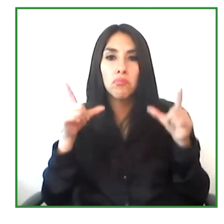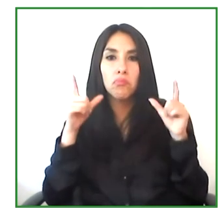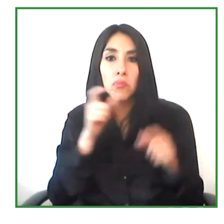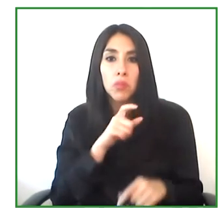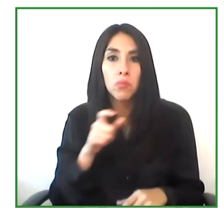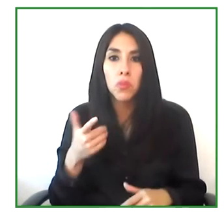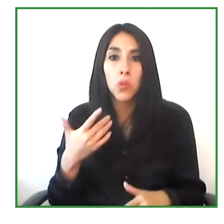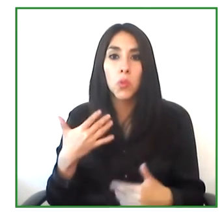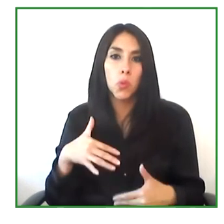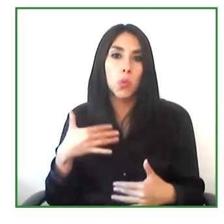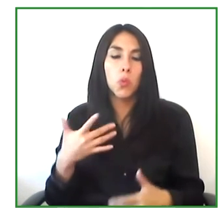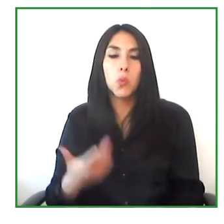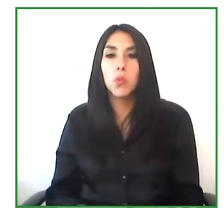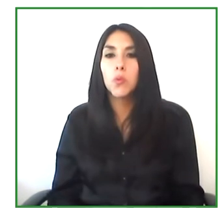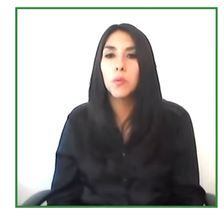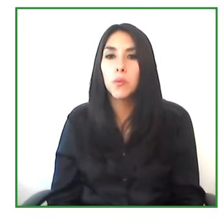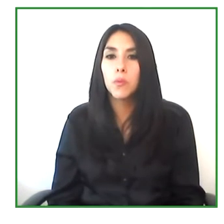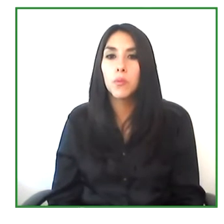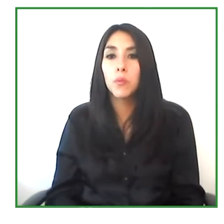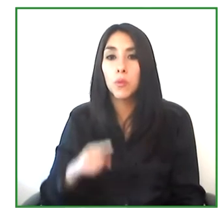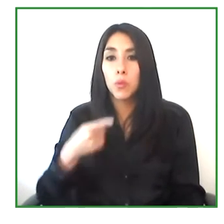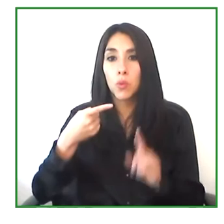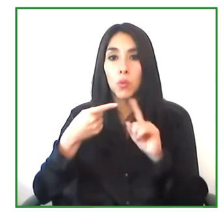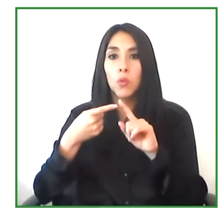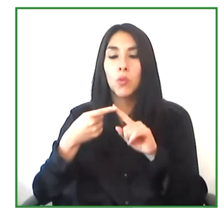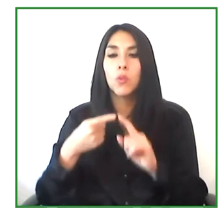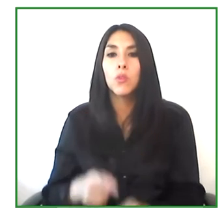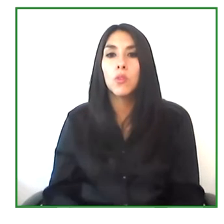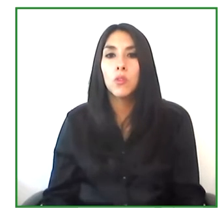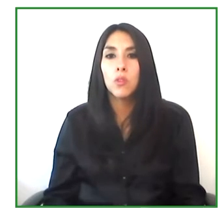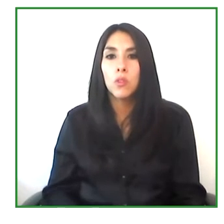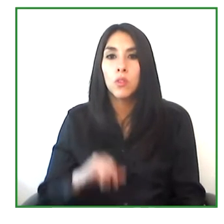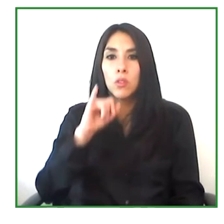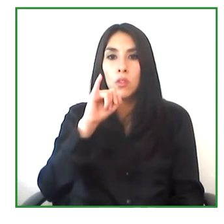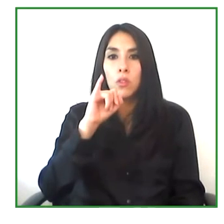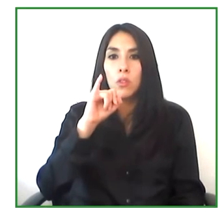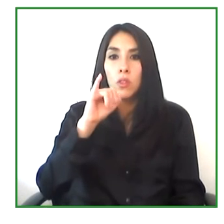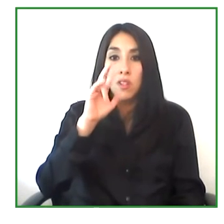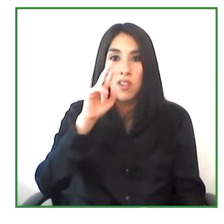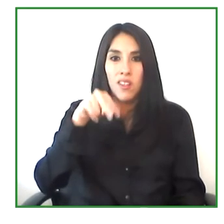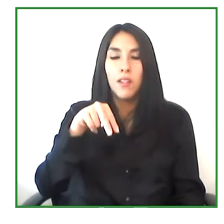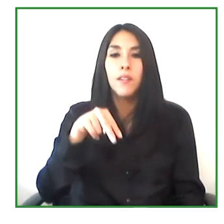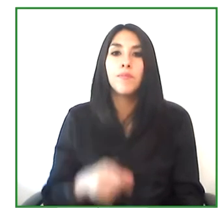The first indicator of that is that our project that we're coming out